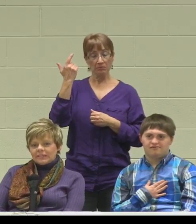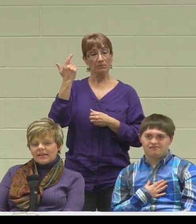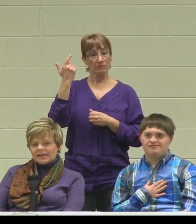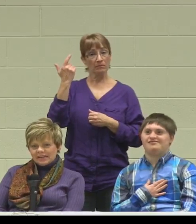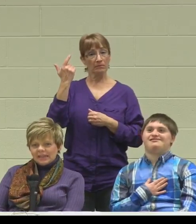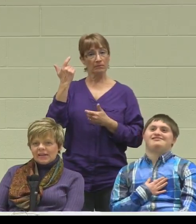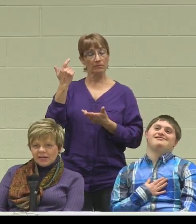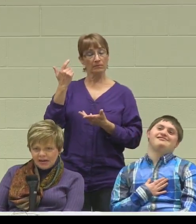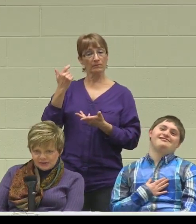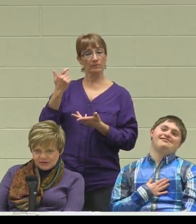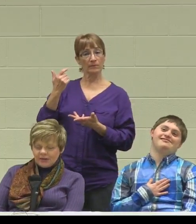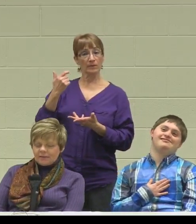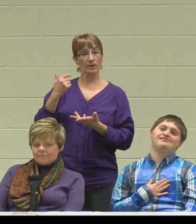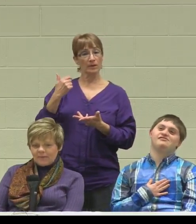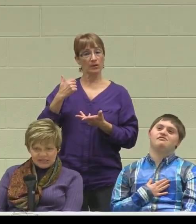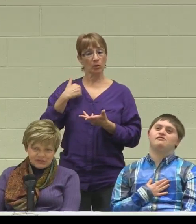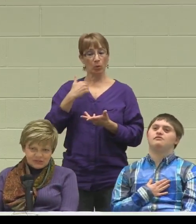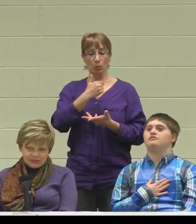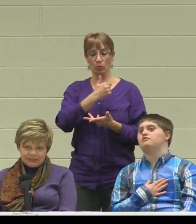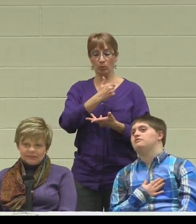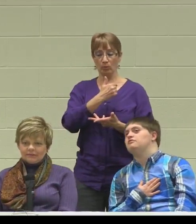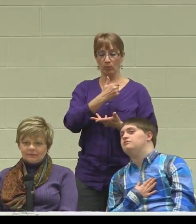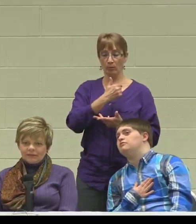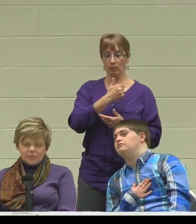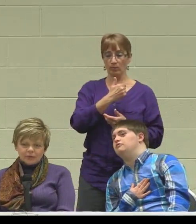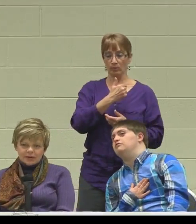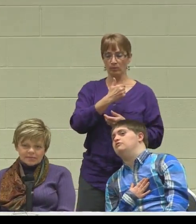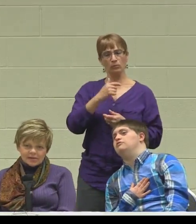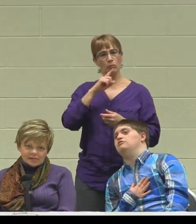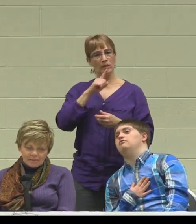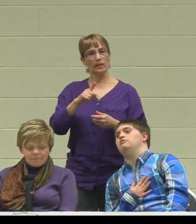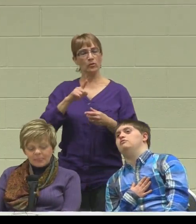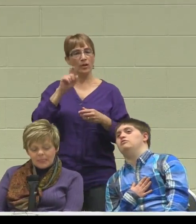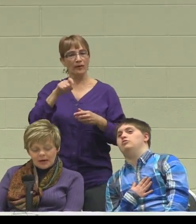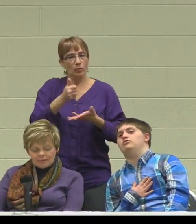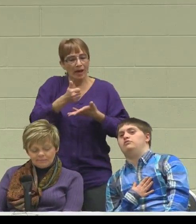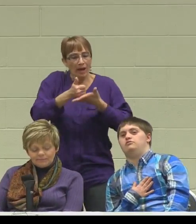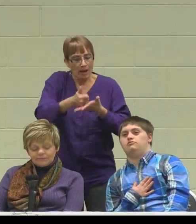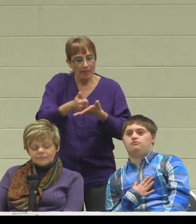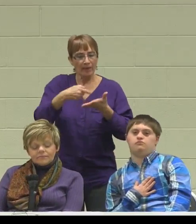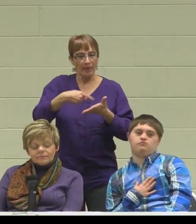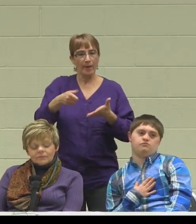get engaged and starting that process.